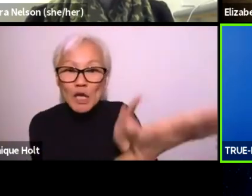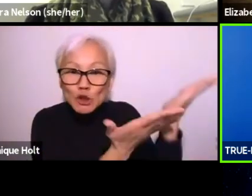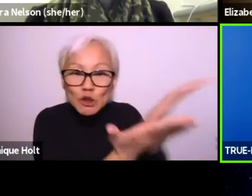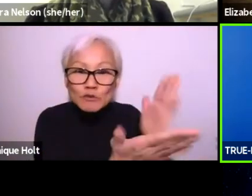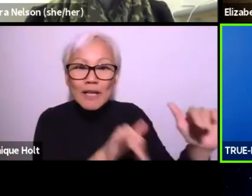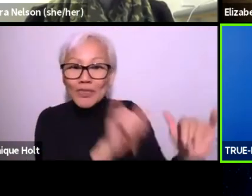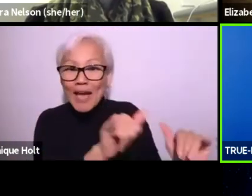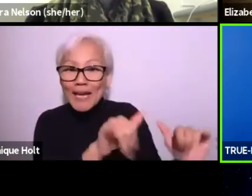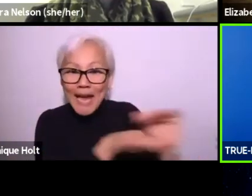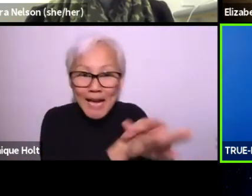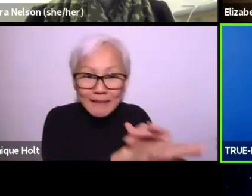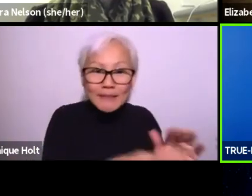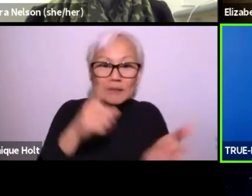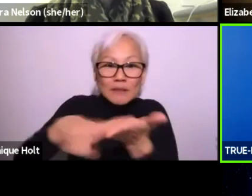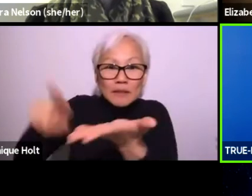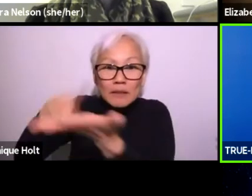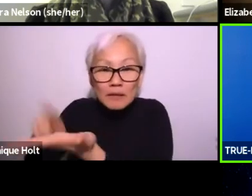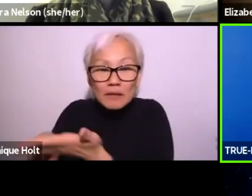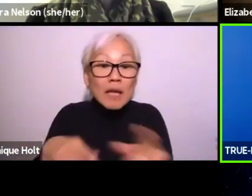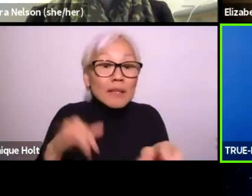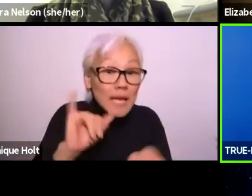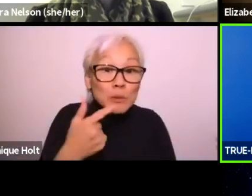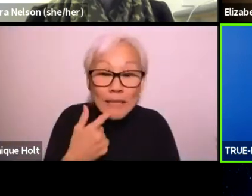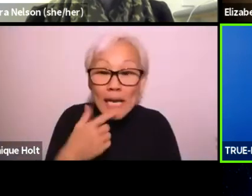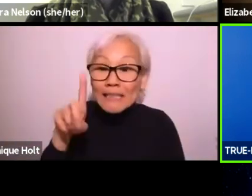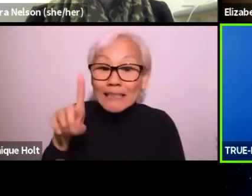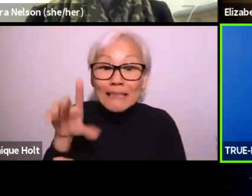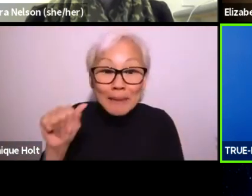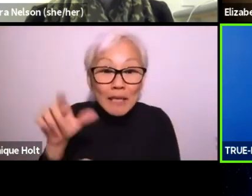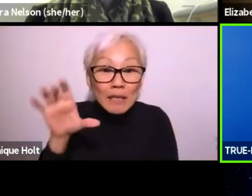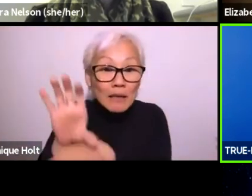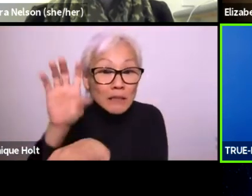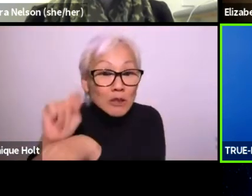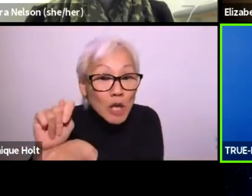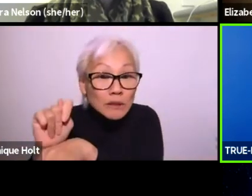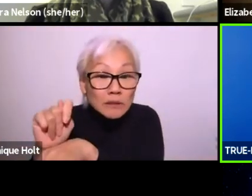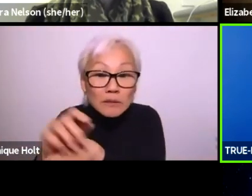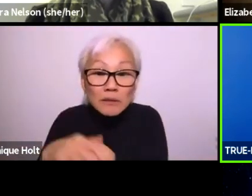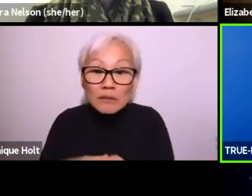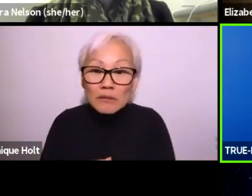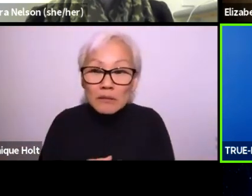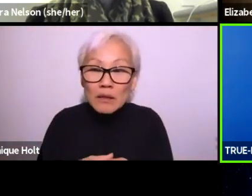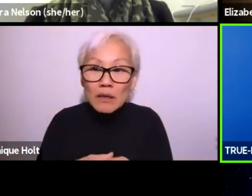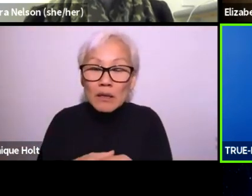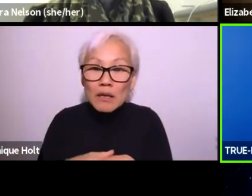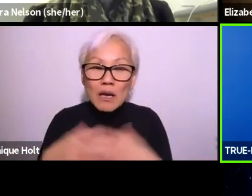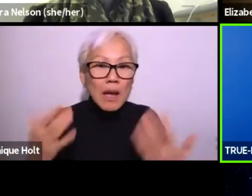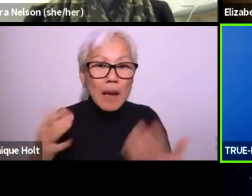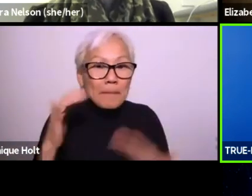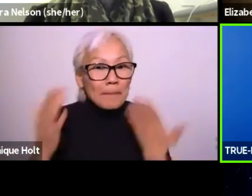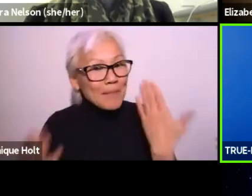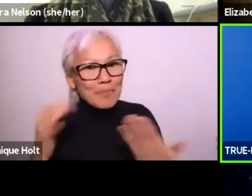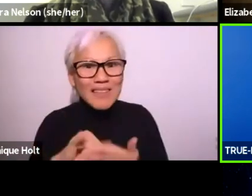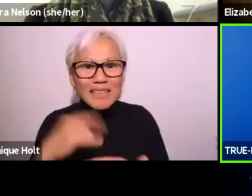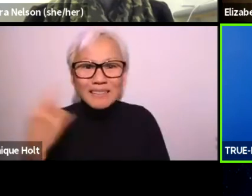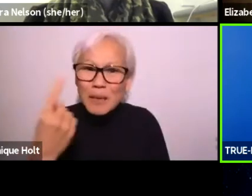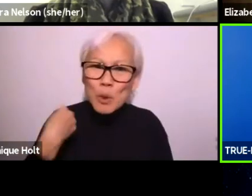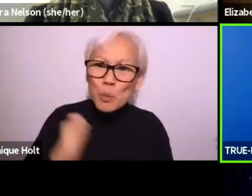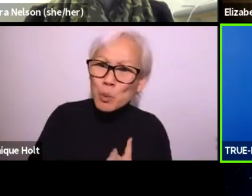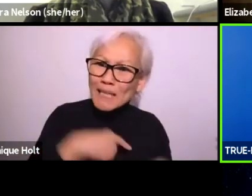you know, check to see what services are provided, what accessibility needs to be provided, a disability consultant, maybe.